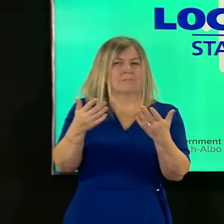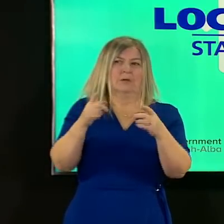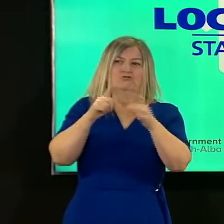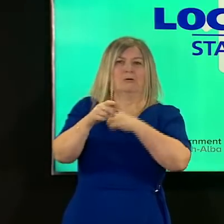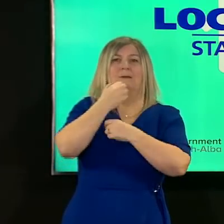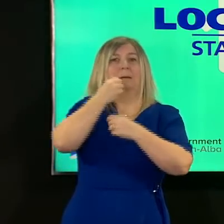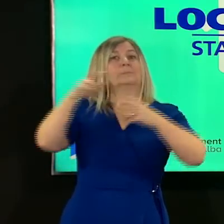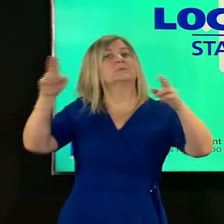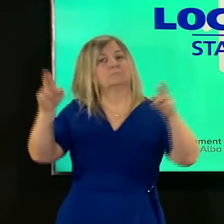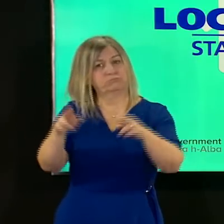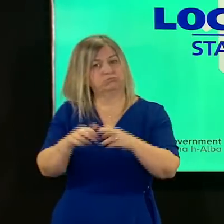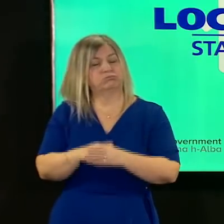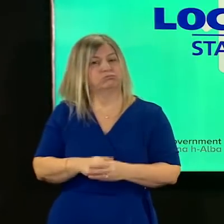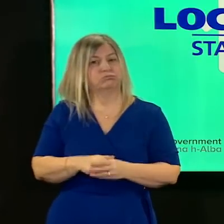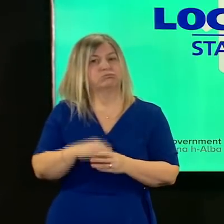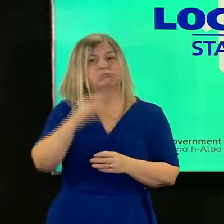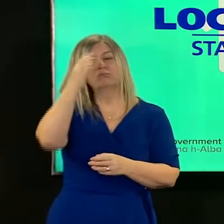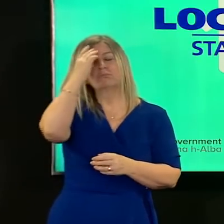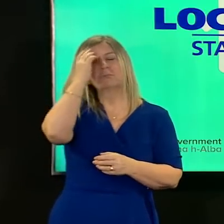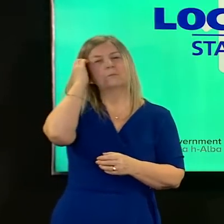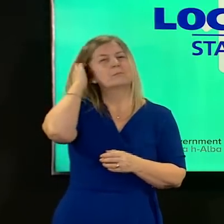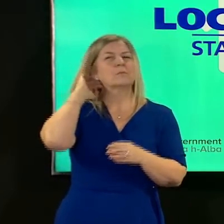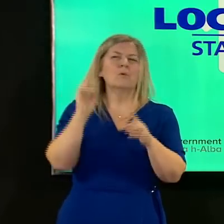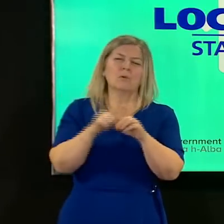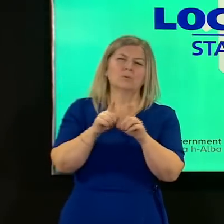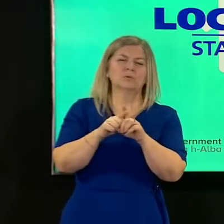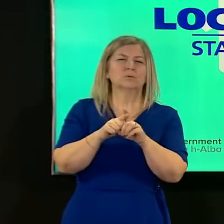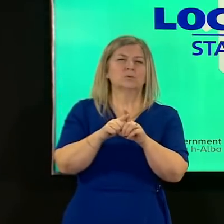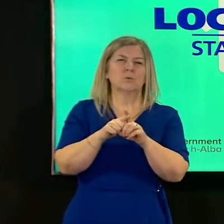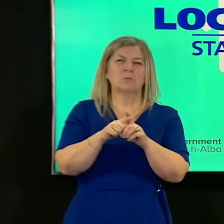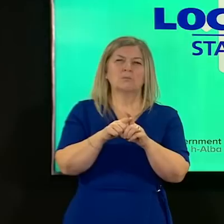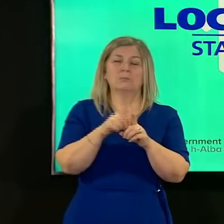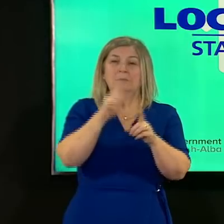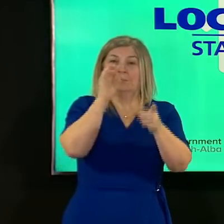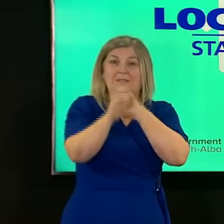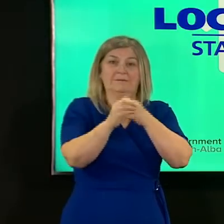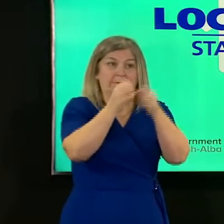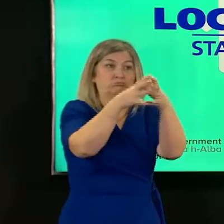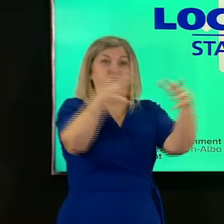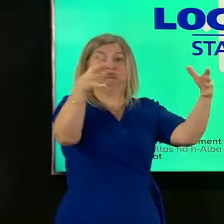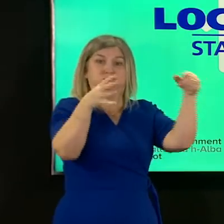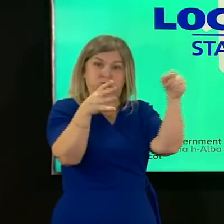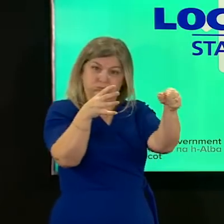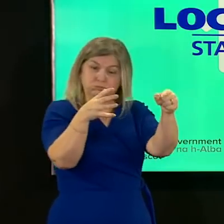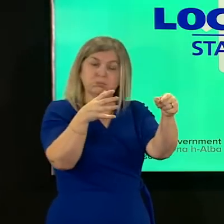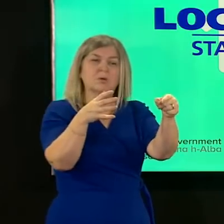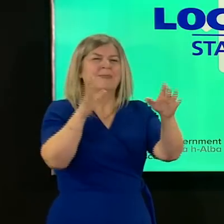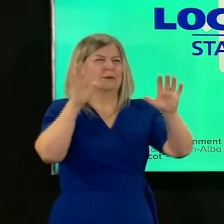numbers down it can be where we have a particular outbreak where we bring in additional community